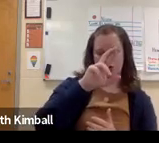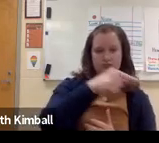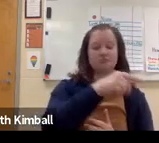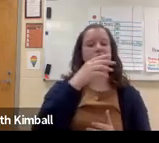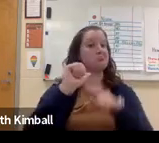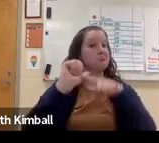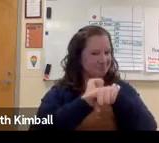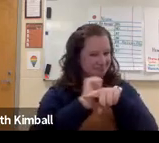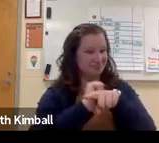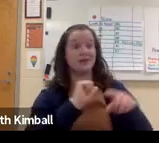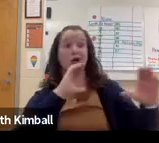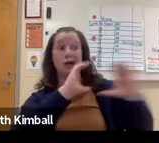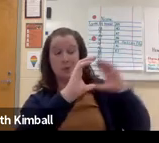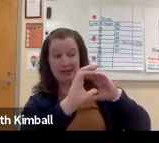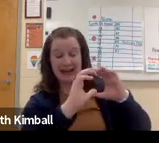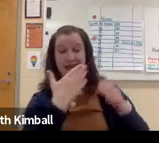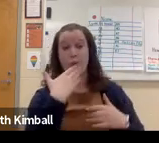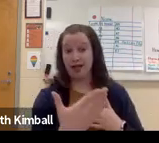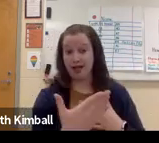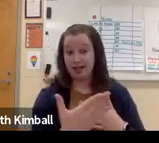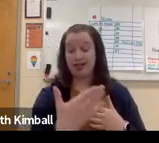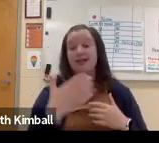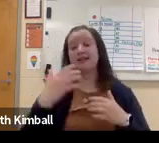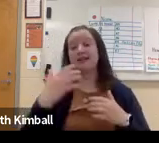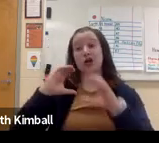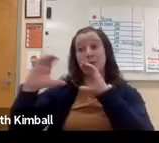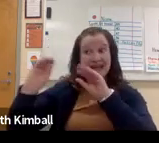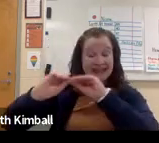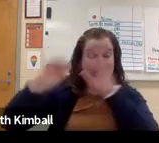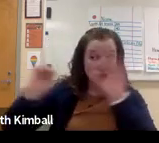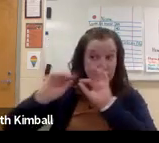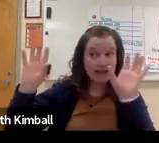And the other one gets to become the driver, and the other the navigator. That way, they get that opportunity